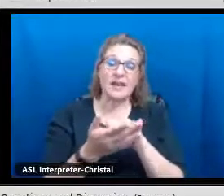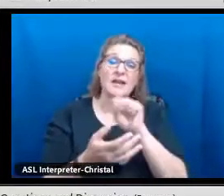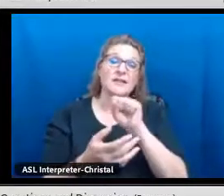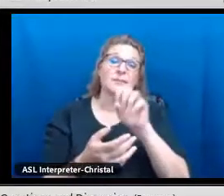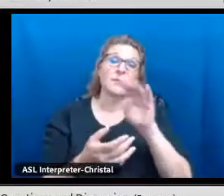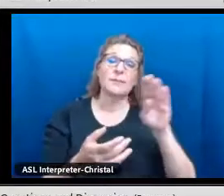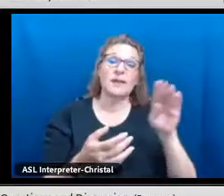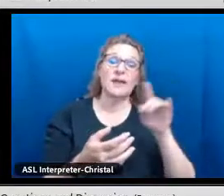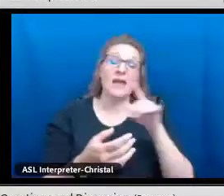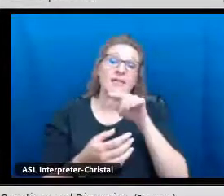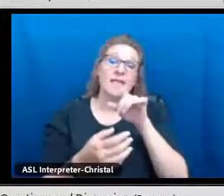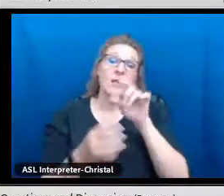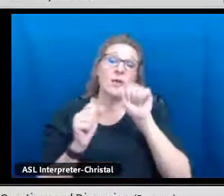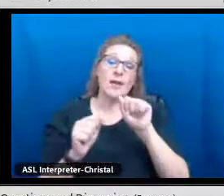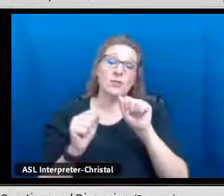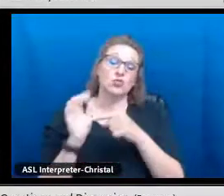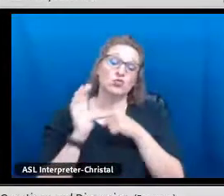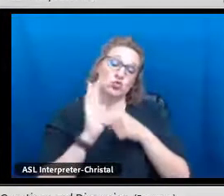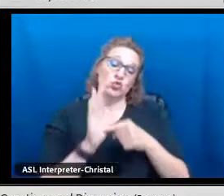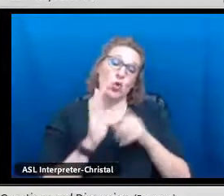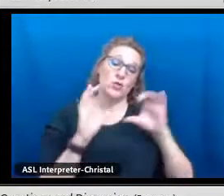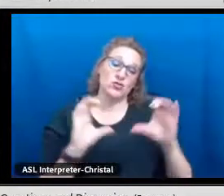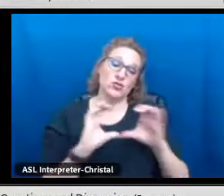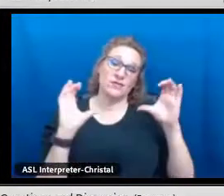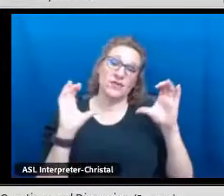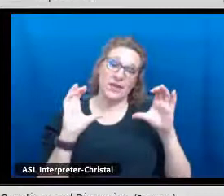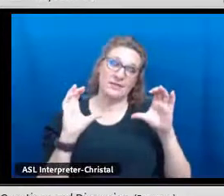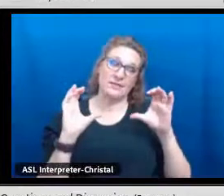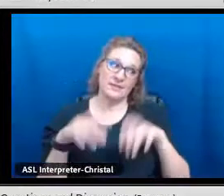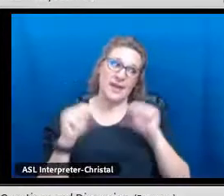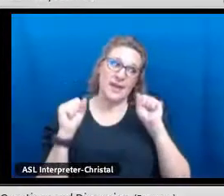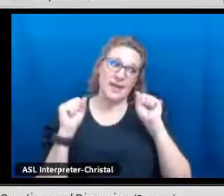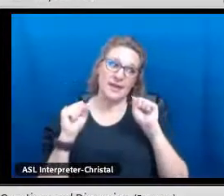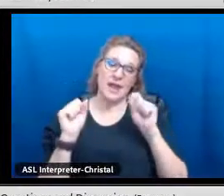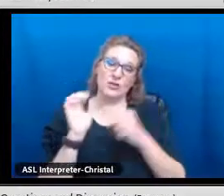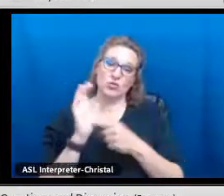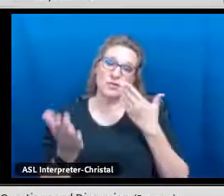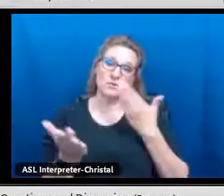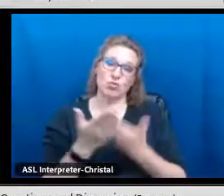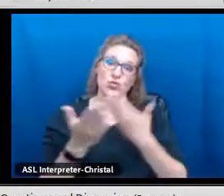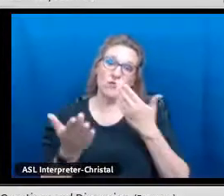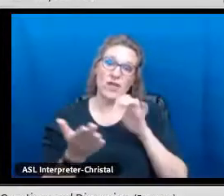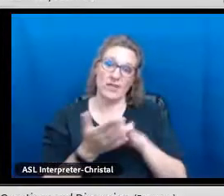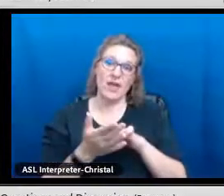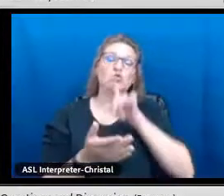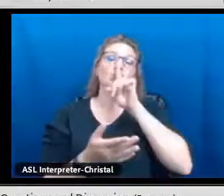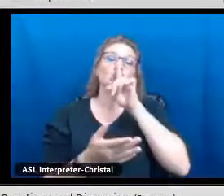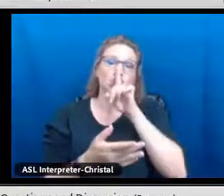coming back and telling us that because of getting that bilingual seal they were able